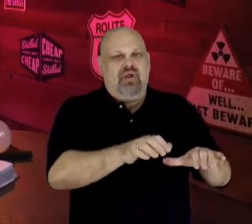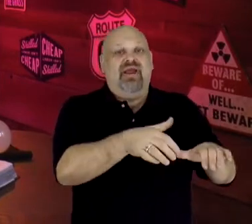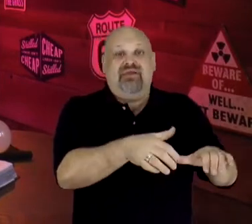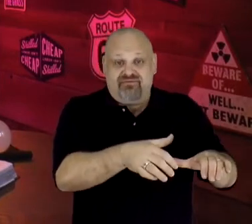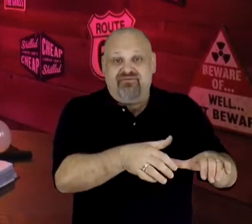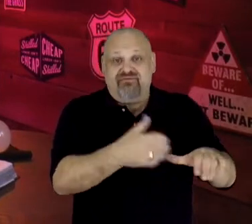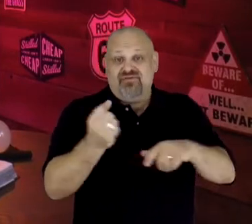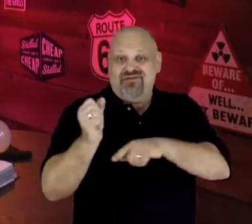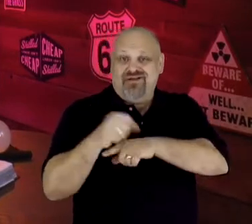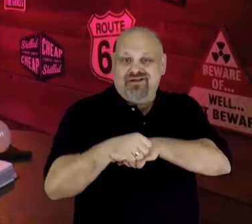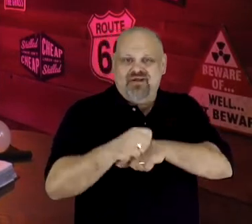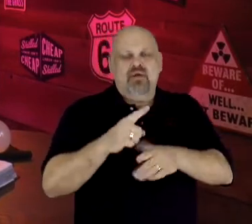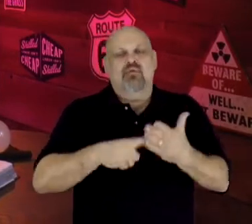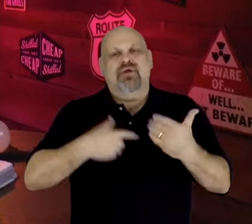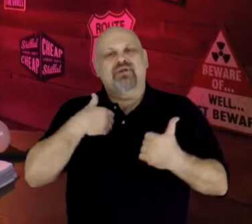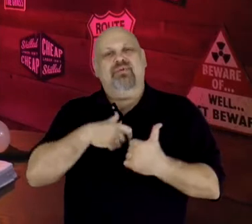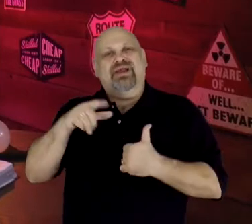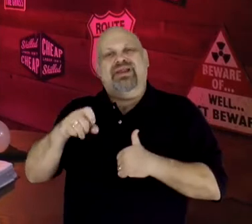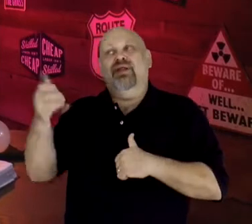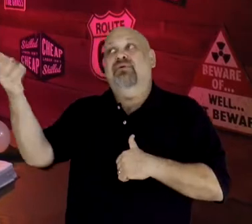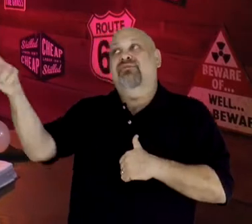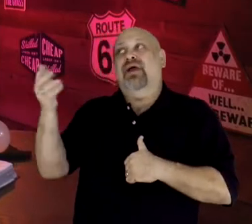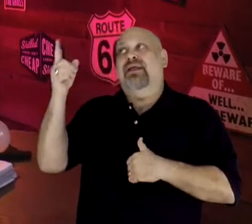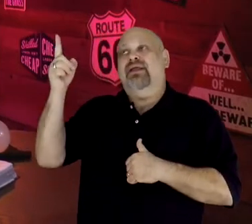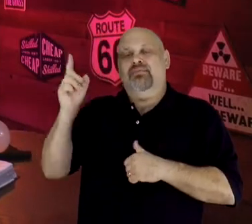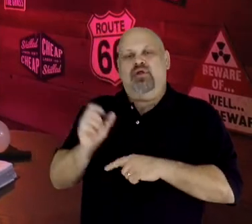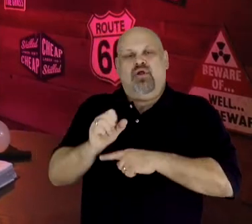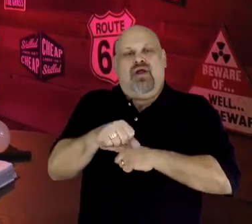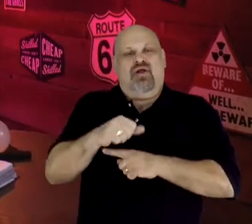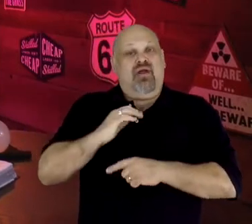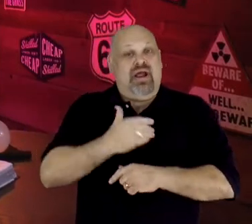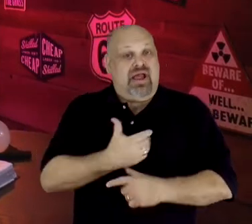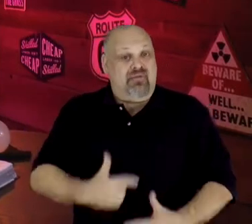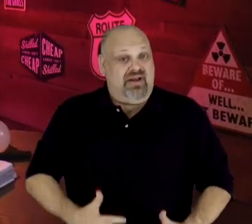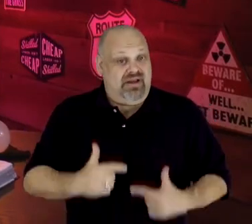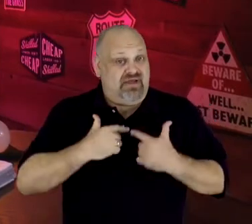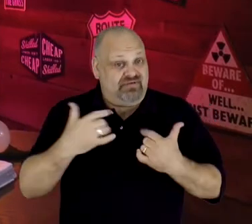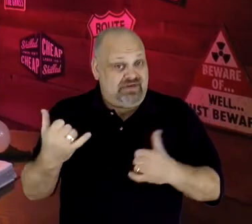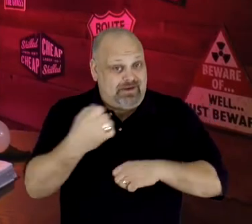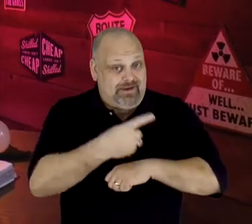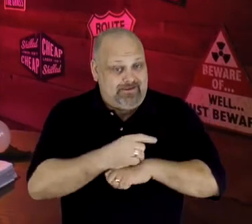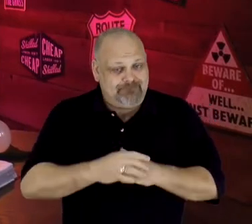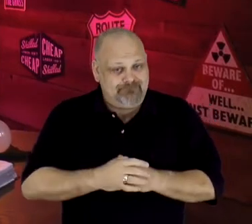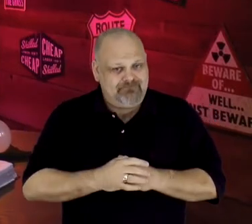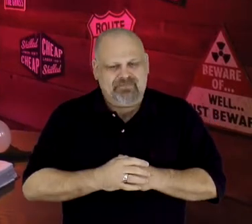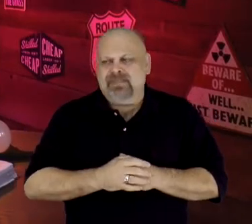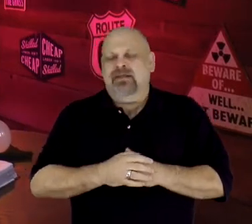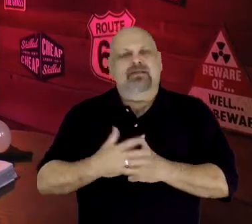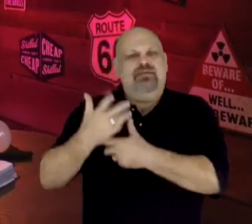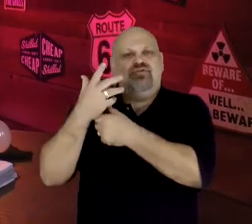What do we need to invite him to conquer in our lives today? Let's trust Him with the kind of out-